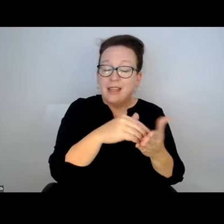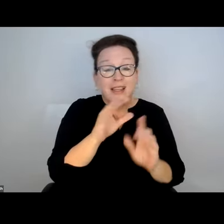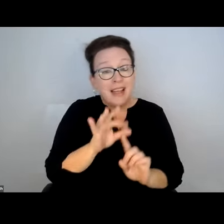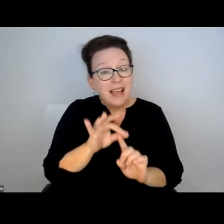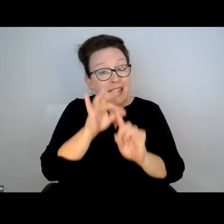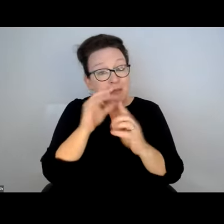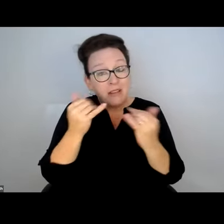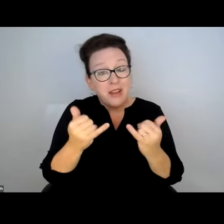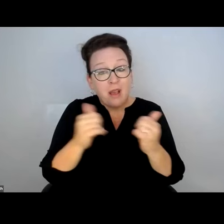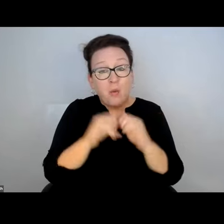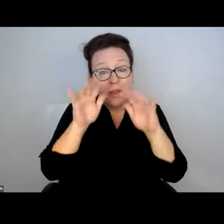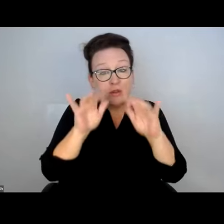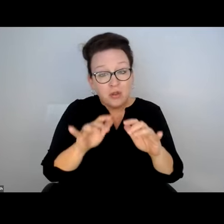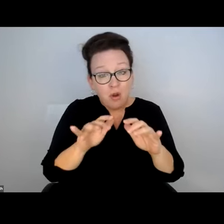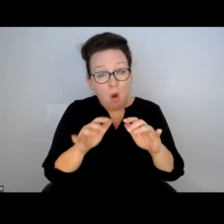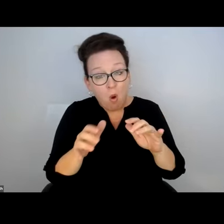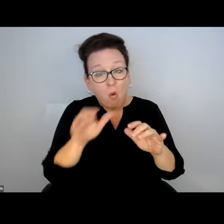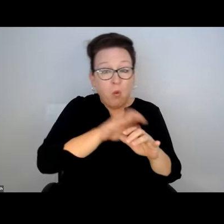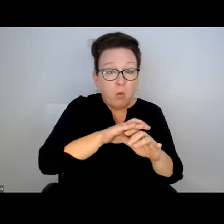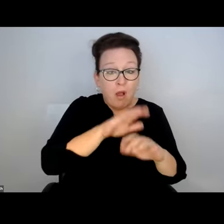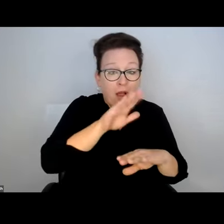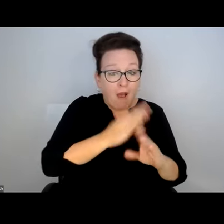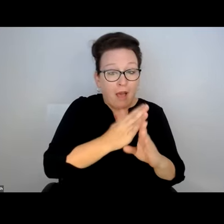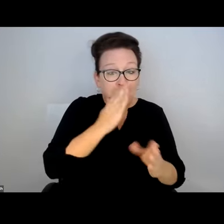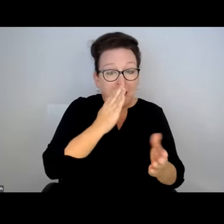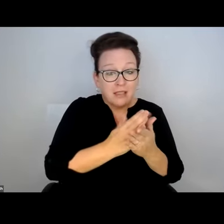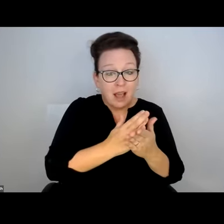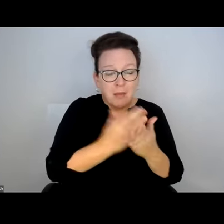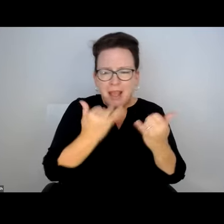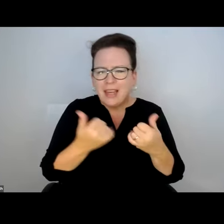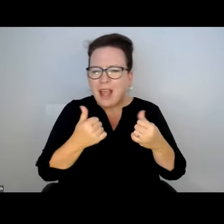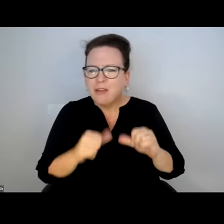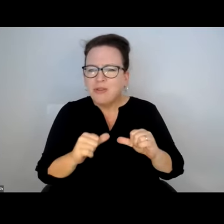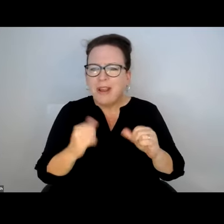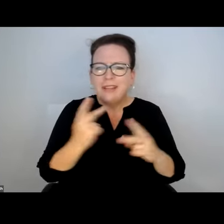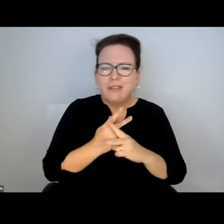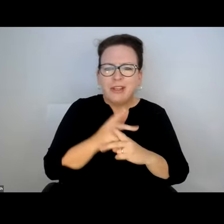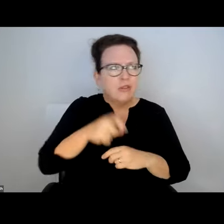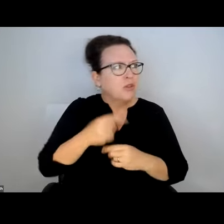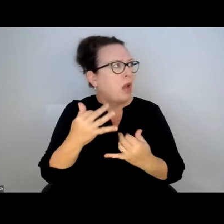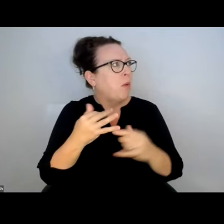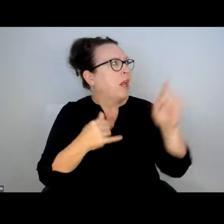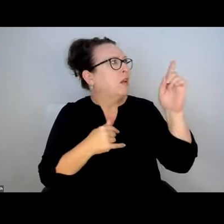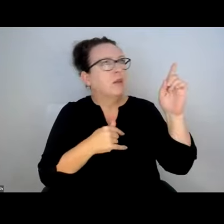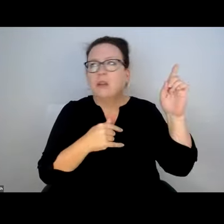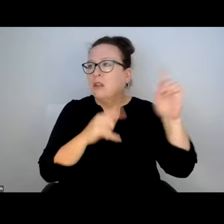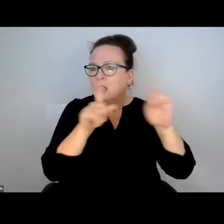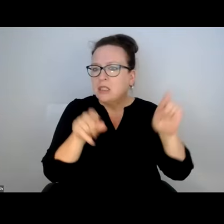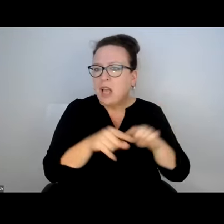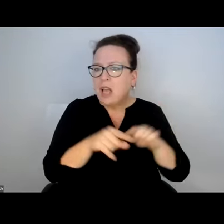DAYS, WEEKS AND WEEKS, AND DON'T GET PUT BACK UP AGAIN. ESPECIALLY DURING WHEN YOU HAVE SNOW IN THE BUS STOP, YOU